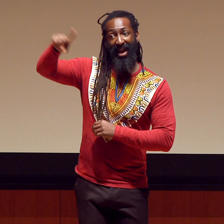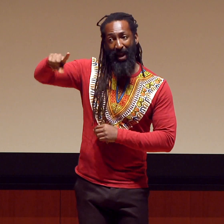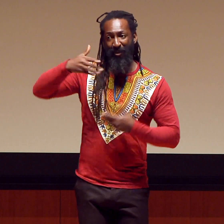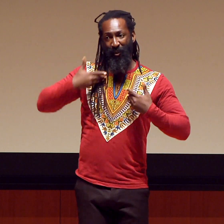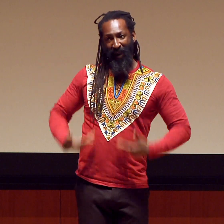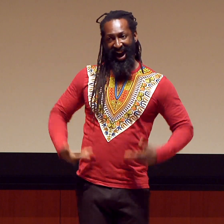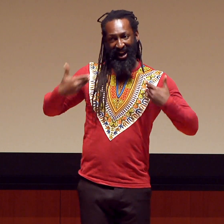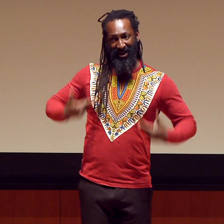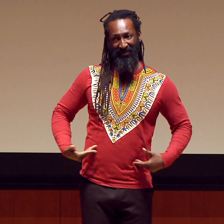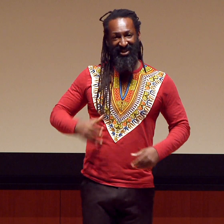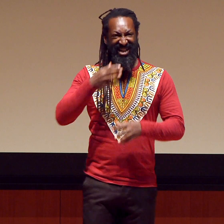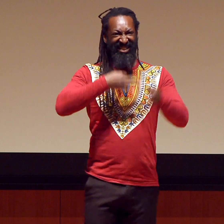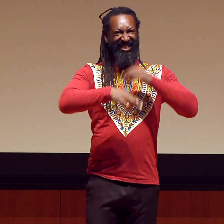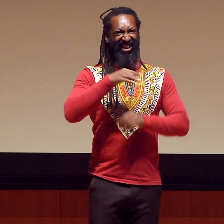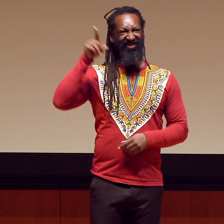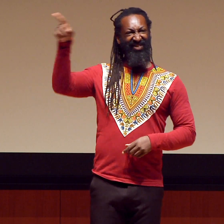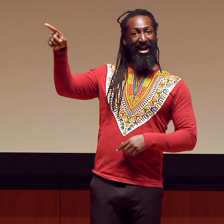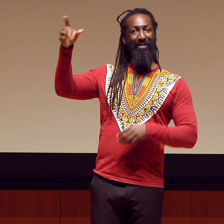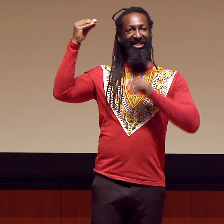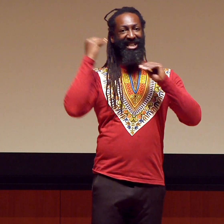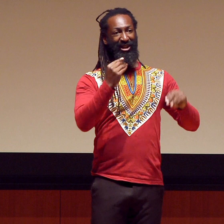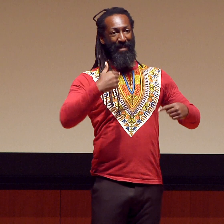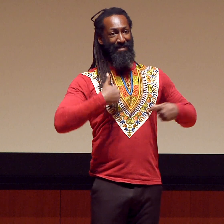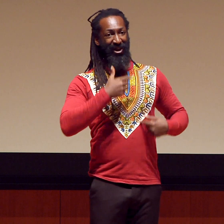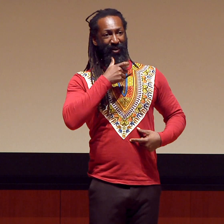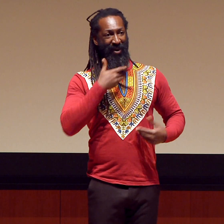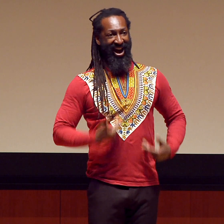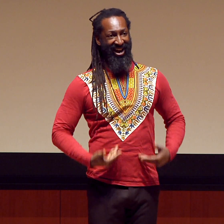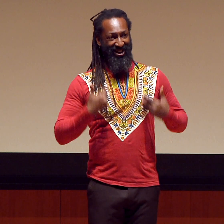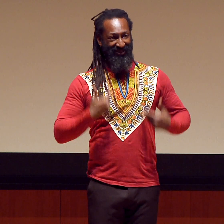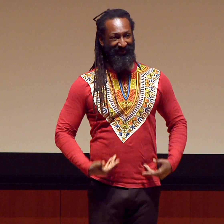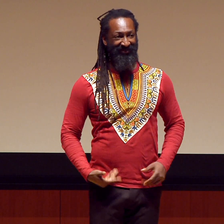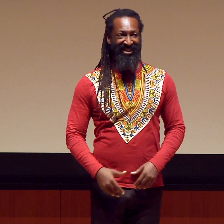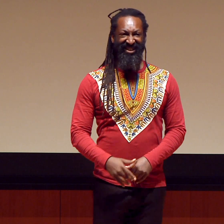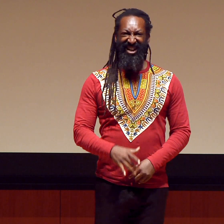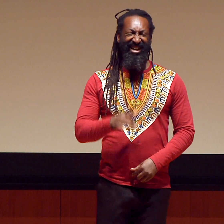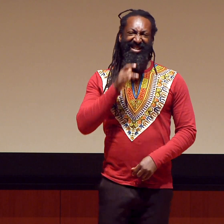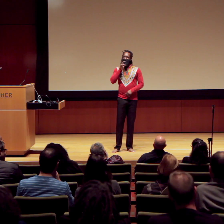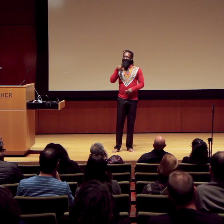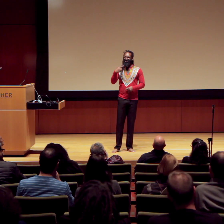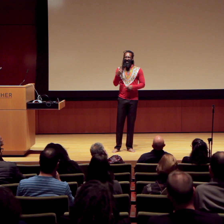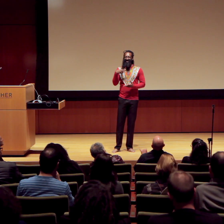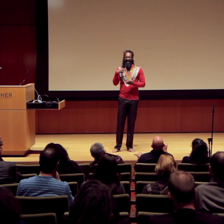Because I educated them, and I taught them who I am, instead of them teaching me who I am.